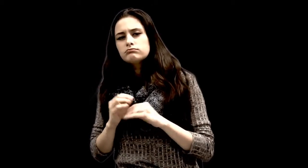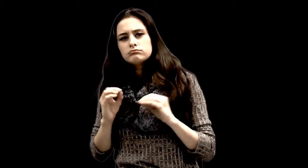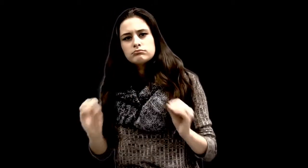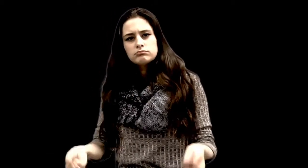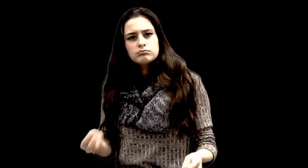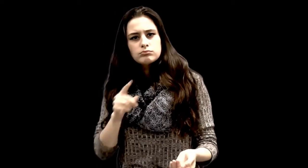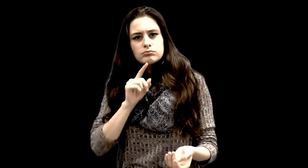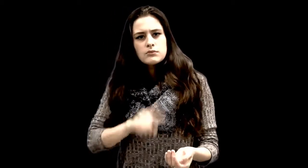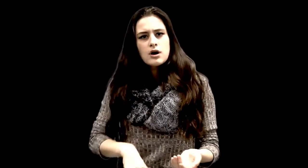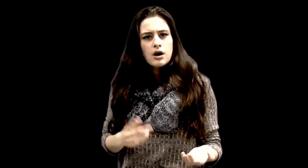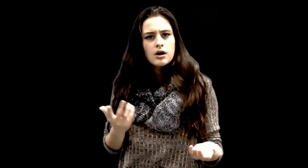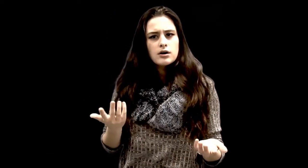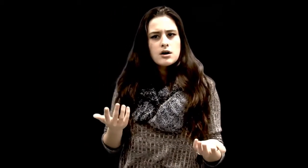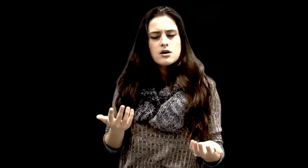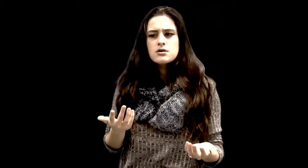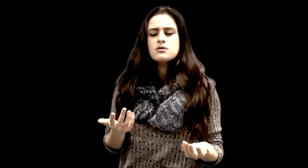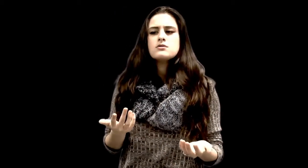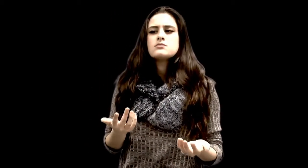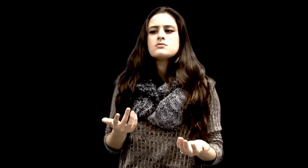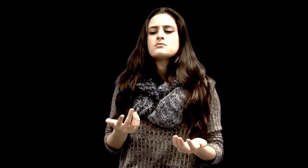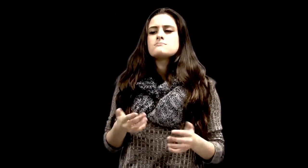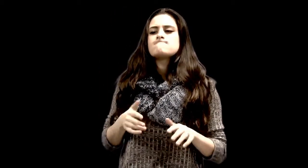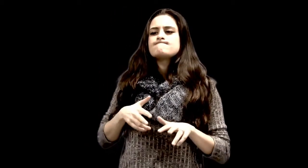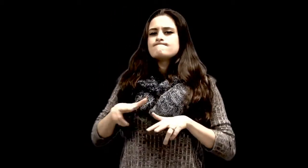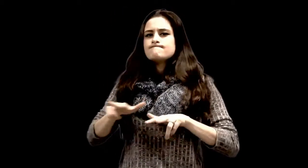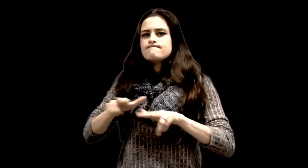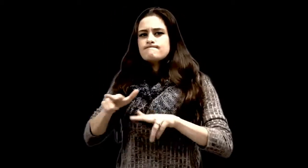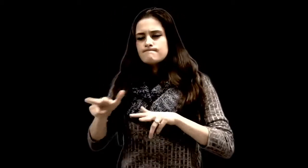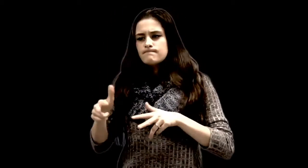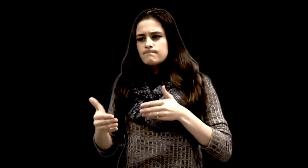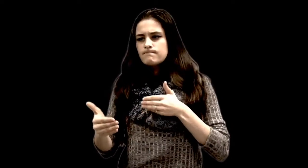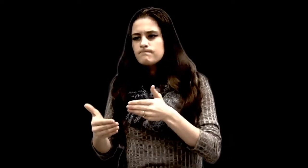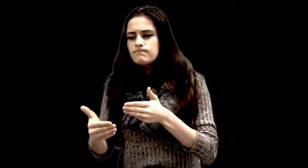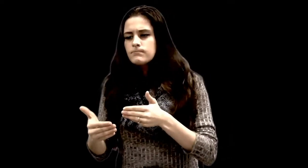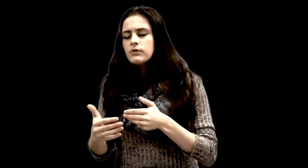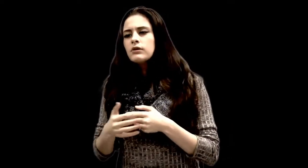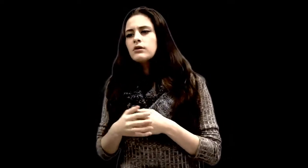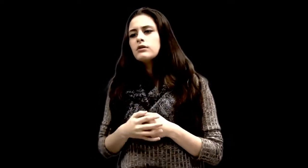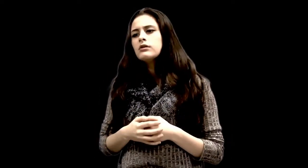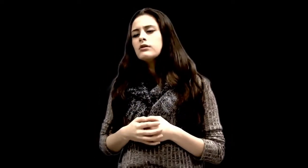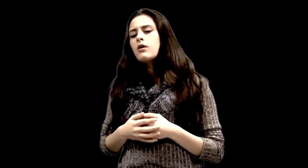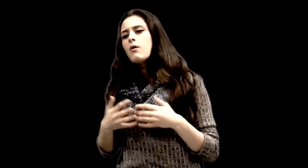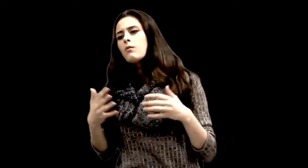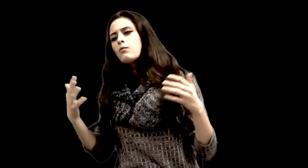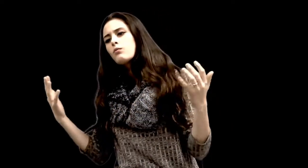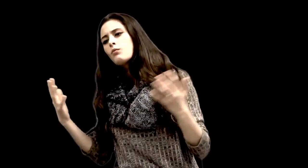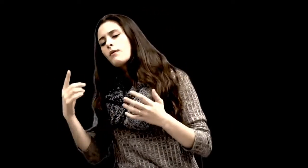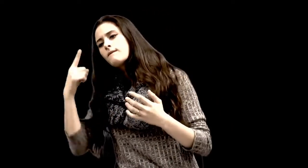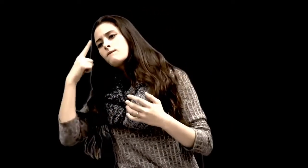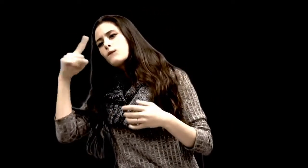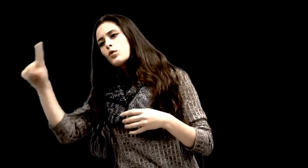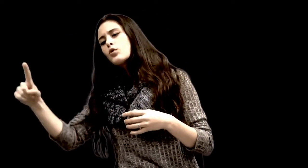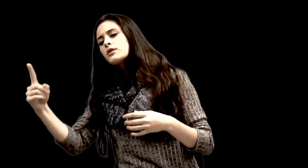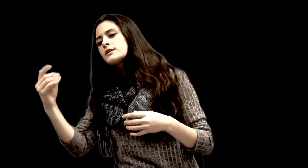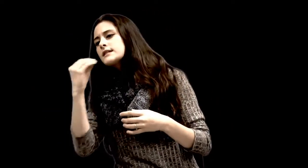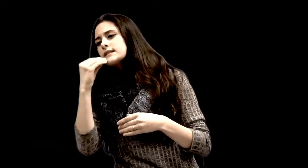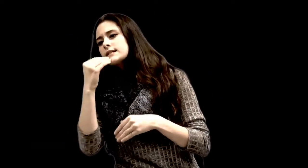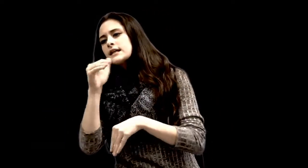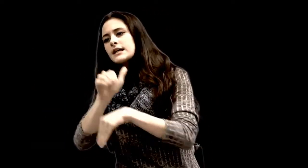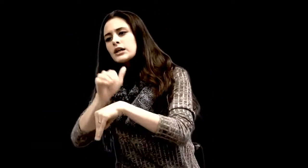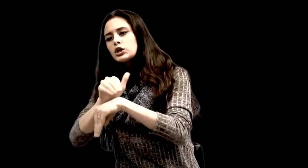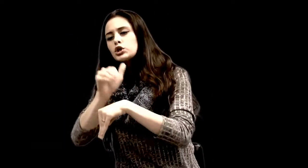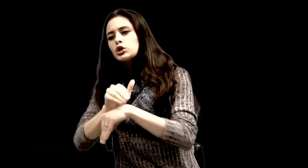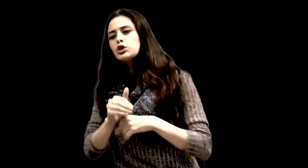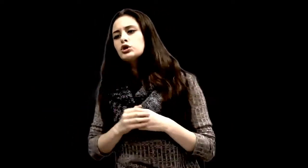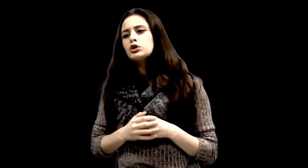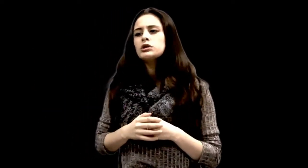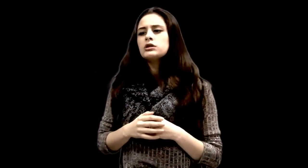No response. So he shuffles closer. “What’s for dinner tonight?”